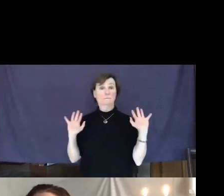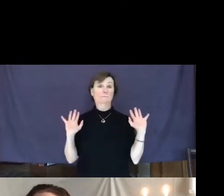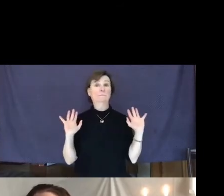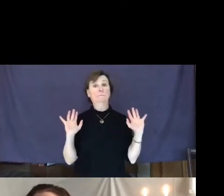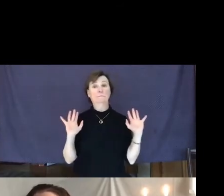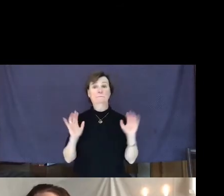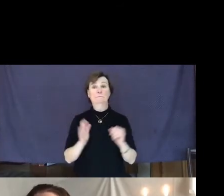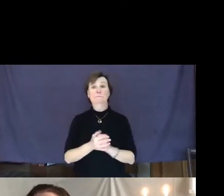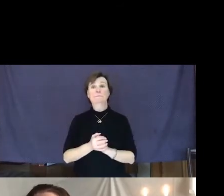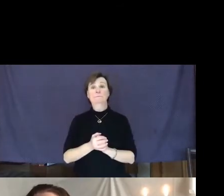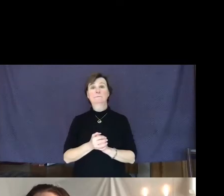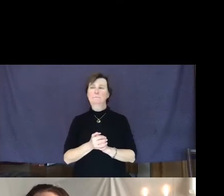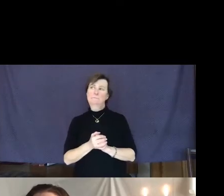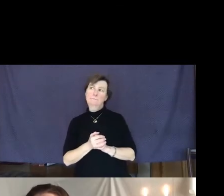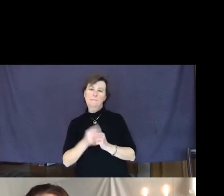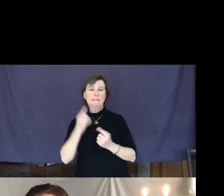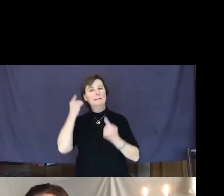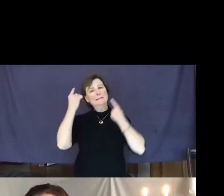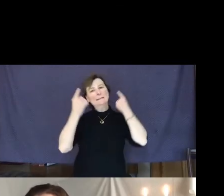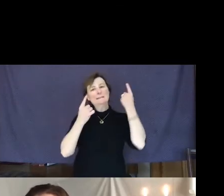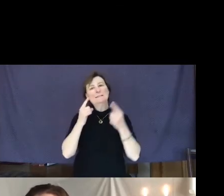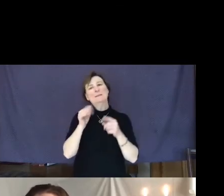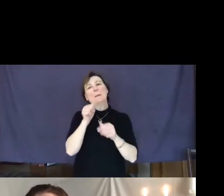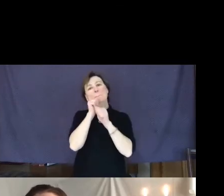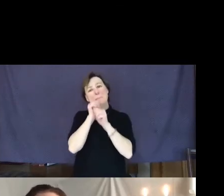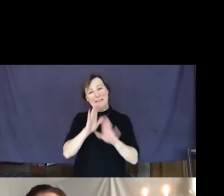It is considered a blessing to give and not expect